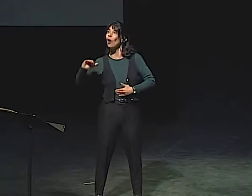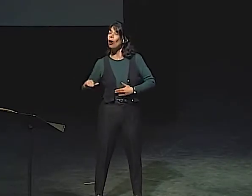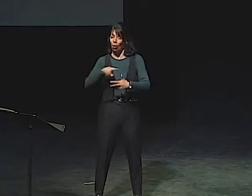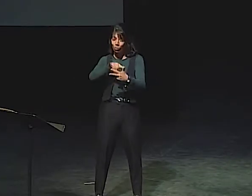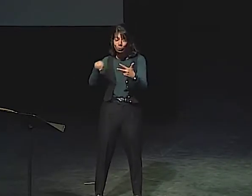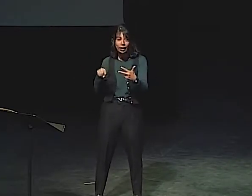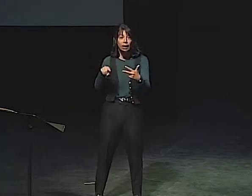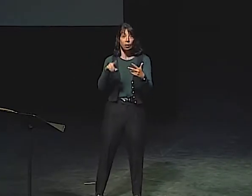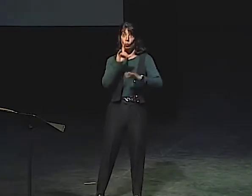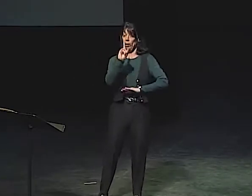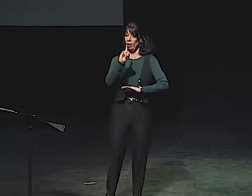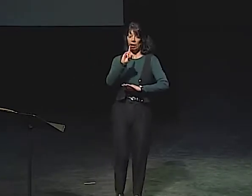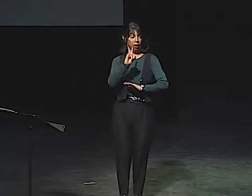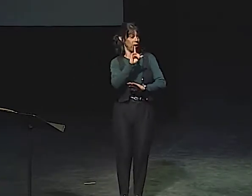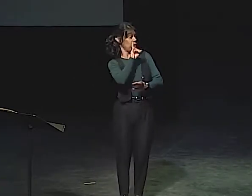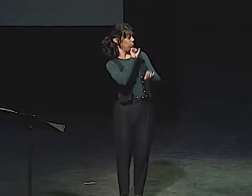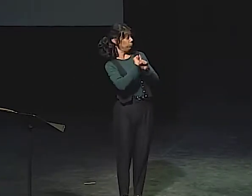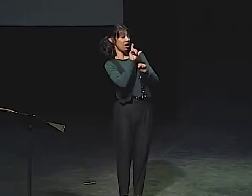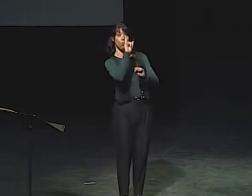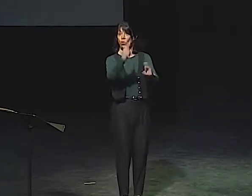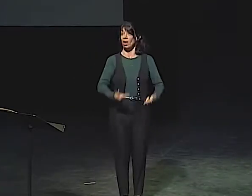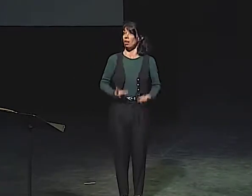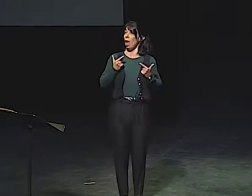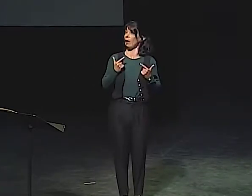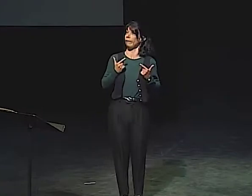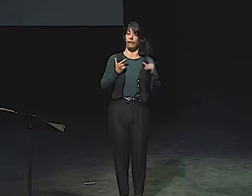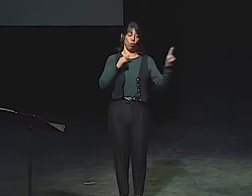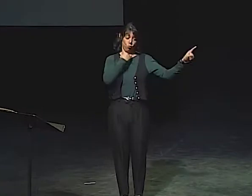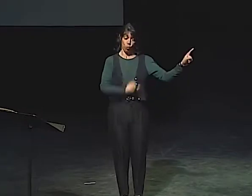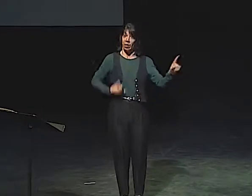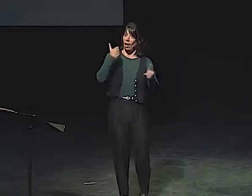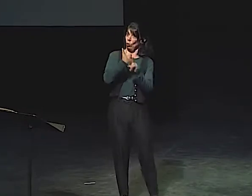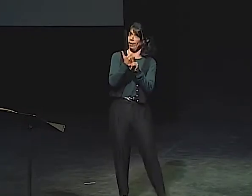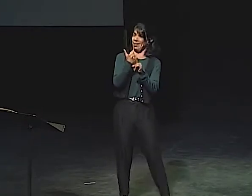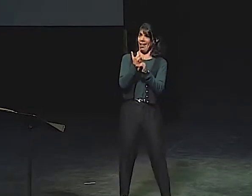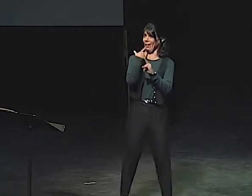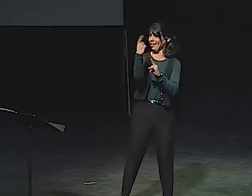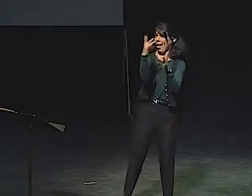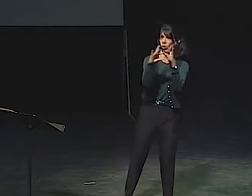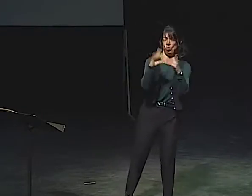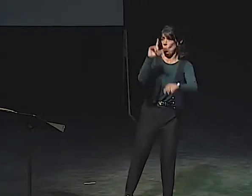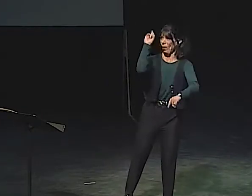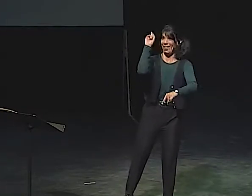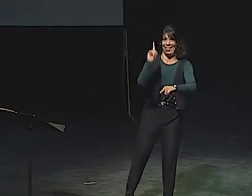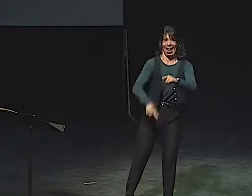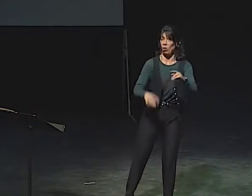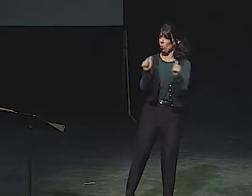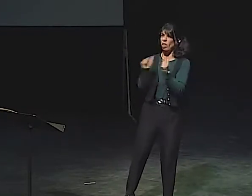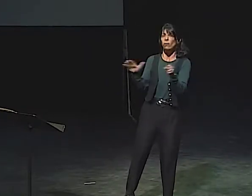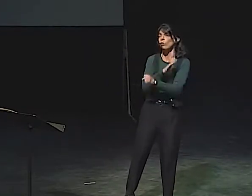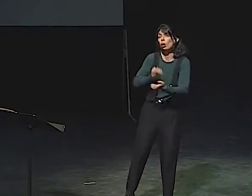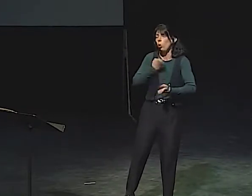AND THE INNER CHILD, THE LITTLE CHILD. REALLY IN REAL LIFE, JULIANNA HERSELF